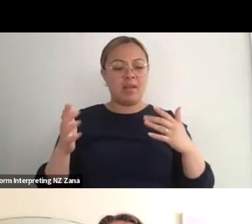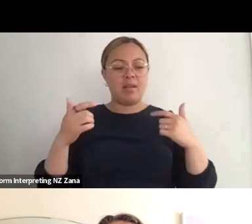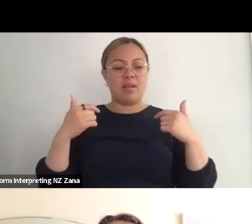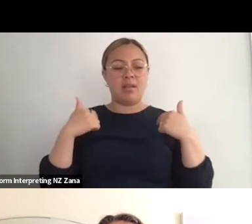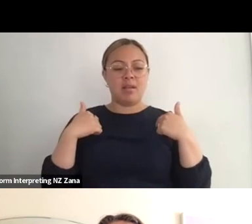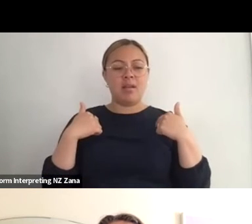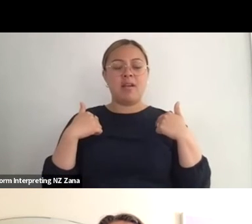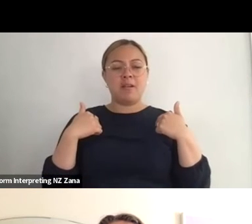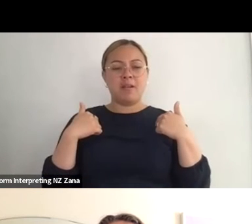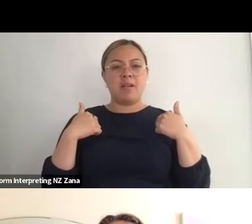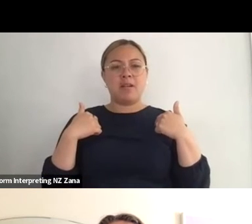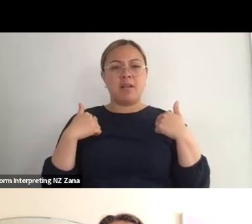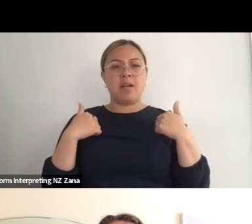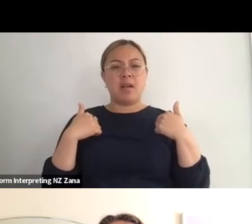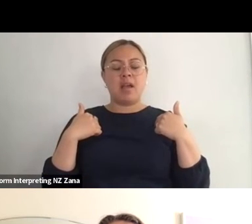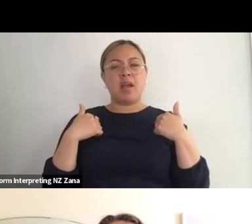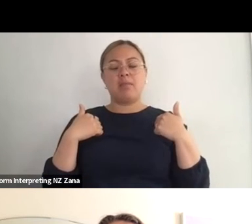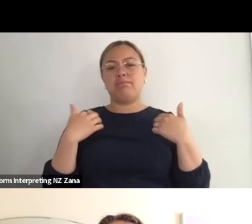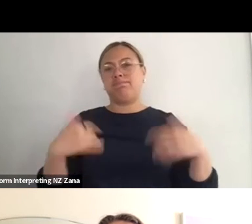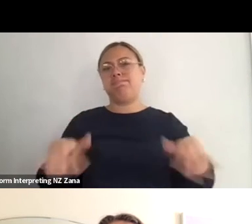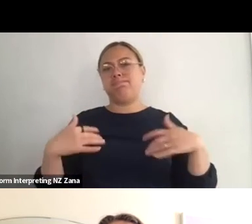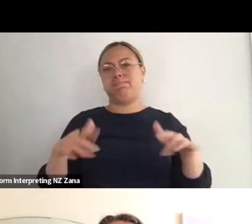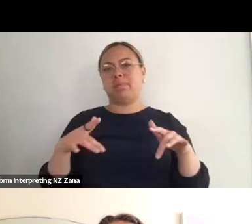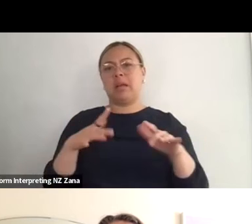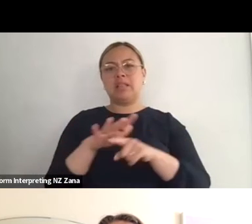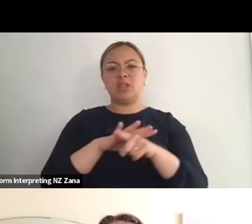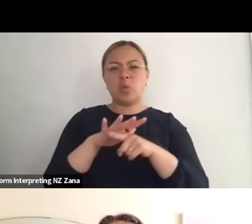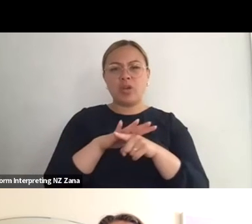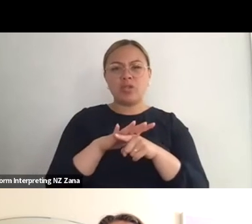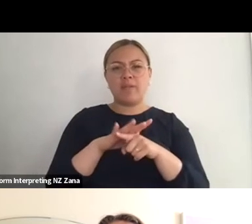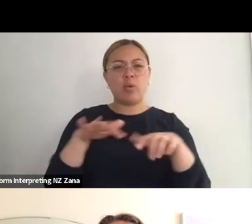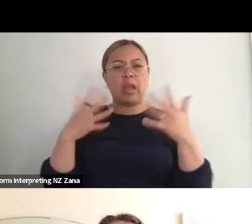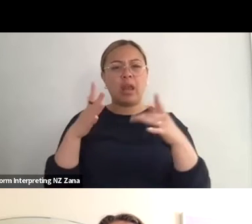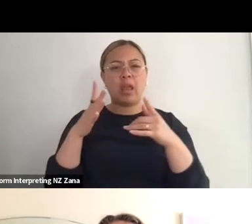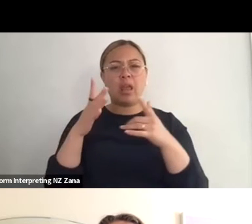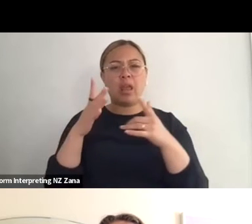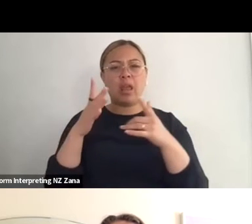and that's an extraordinary situation for any artist but it's also a lot about like